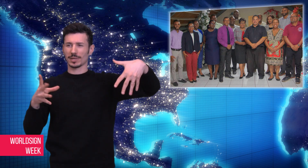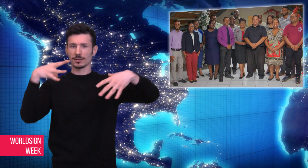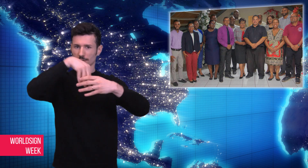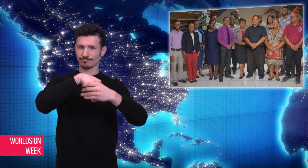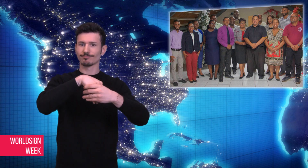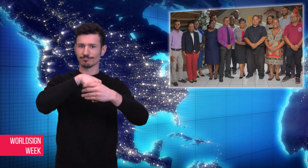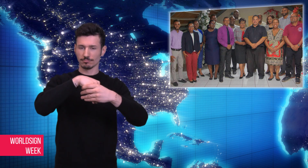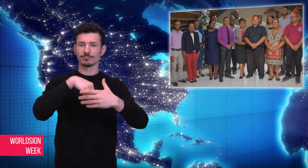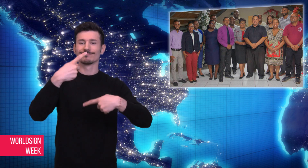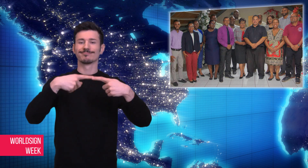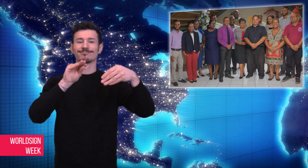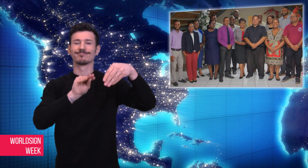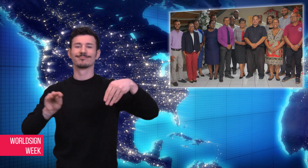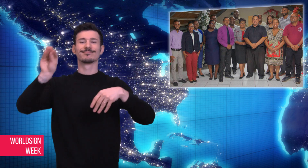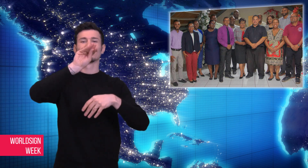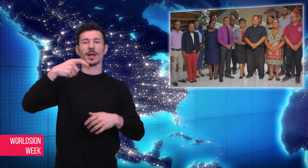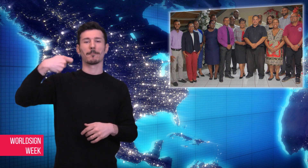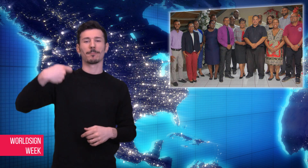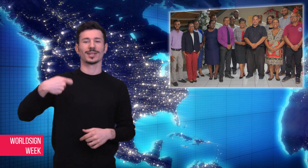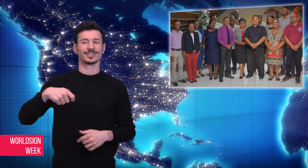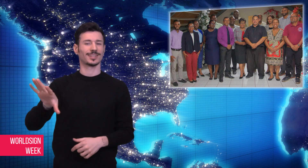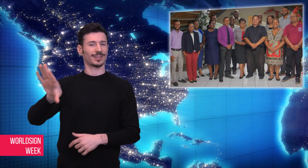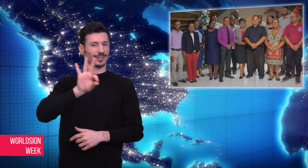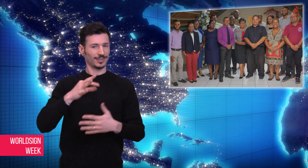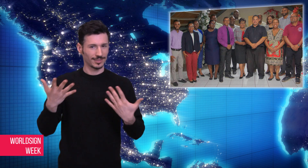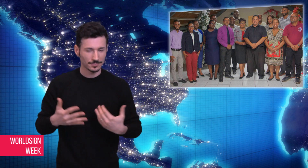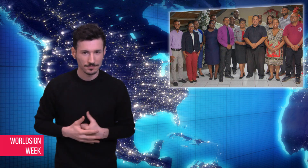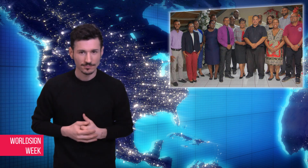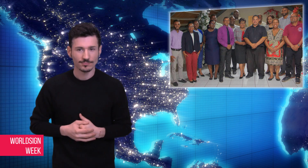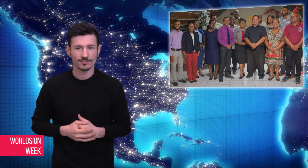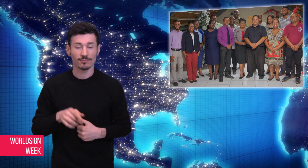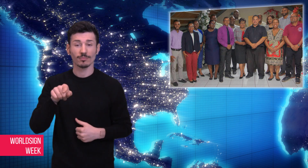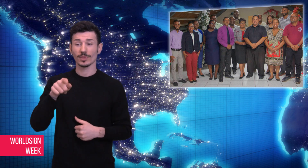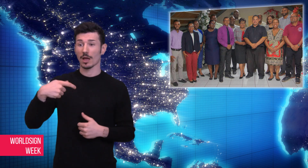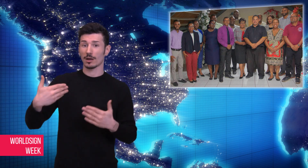The new president’s goals are to have more meetings with the